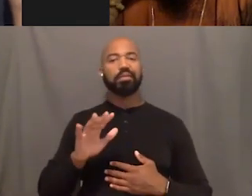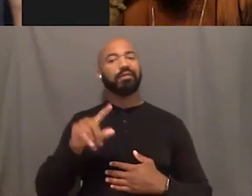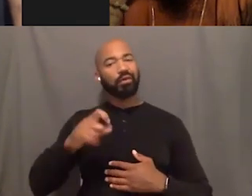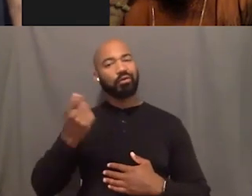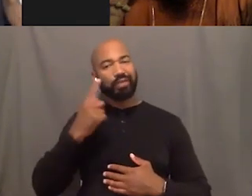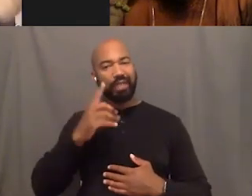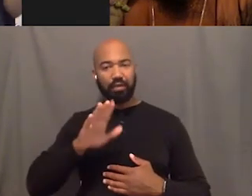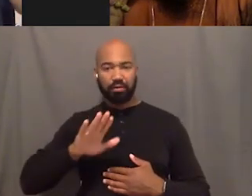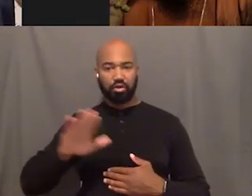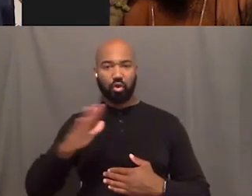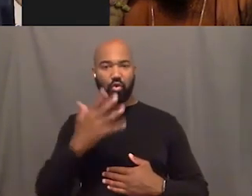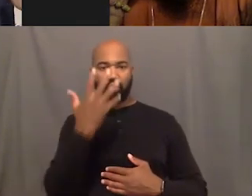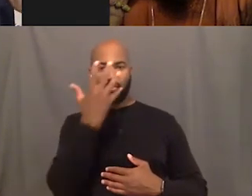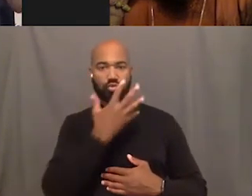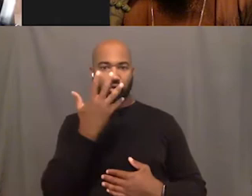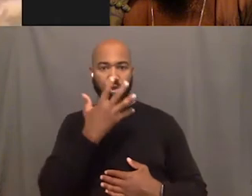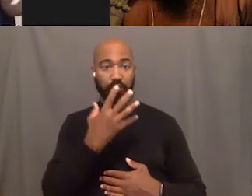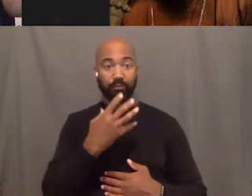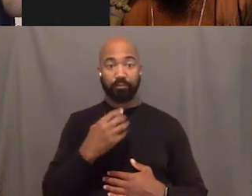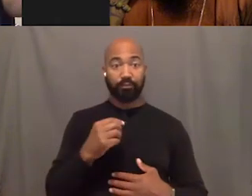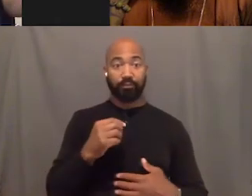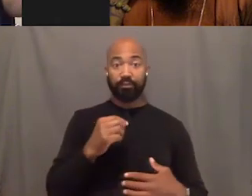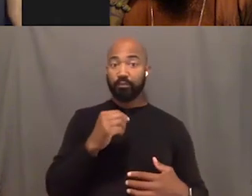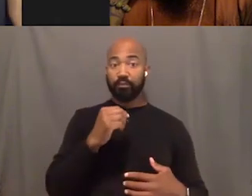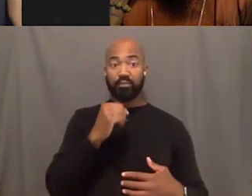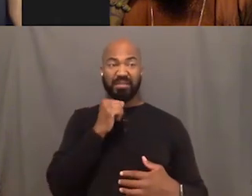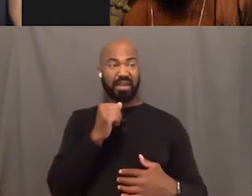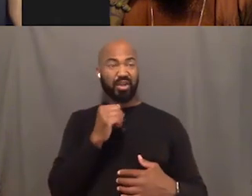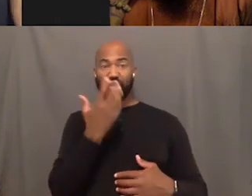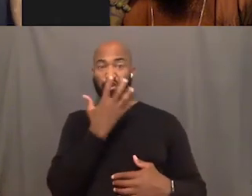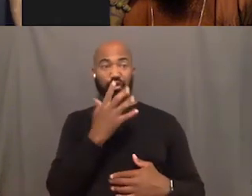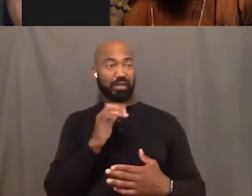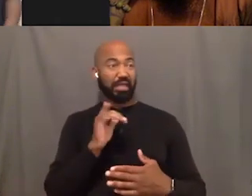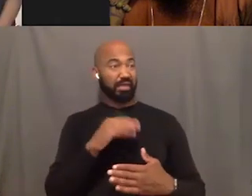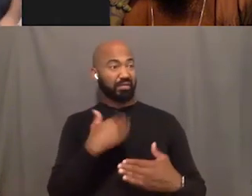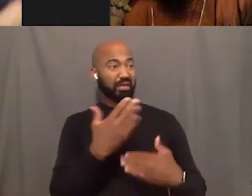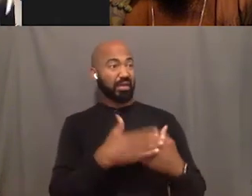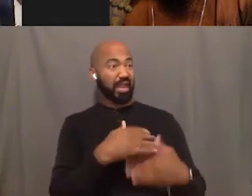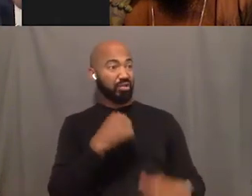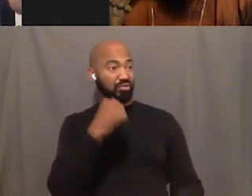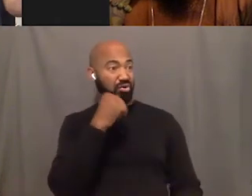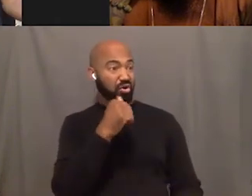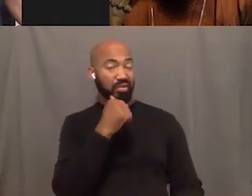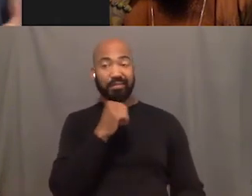I'm not gonna look like the next girl. I'm not gonna look like my friend, Katie I'm not gonna look like my sister Ell,